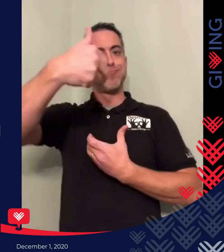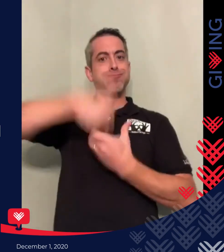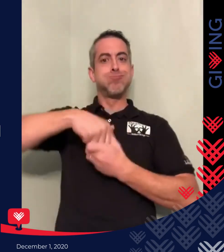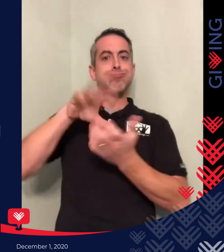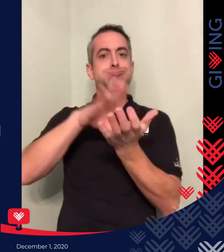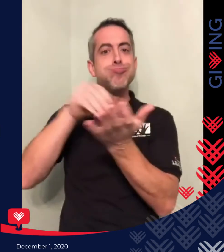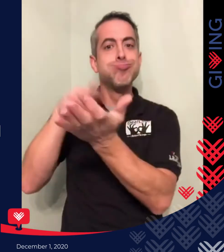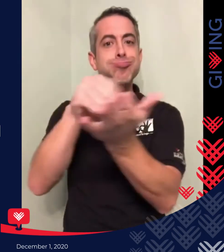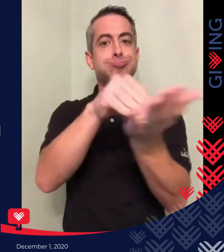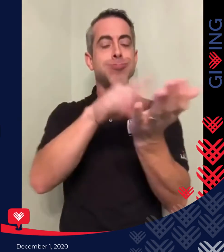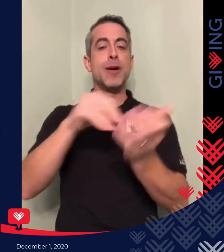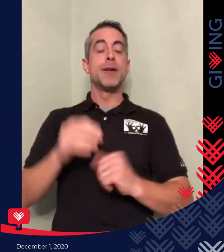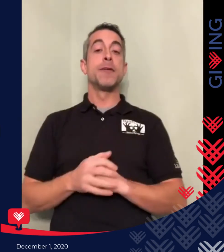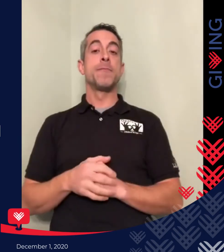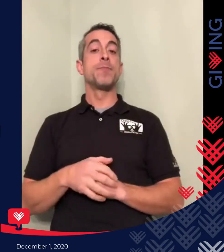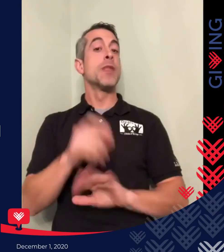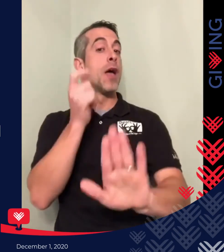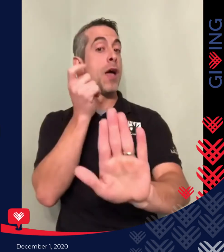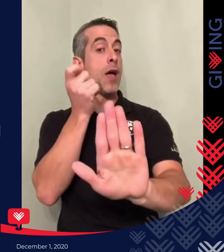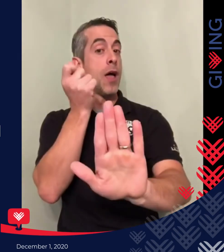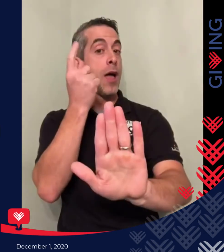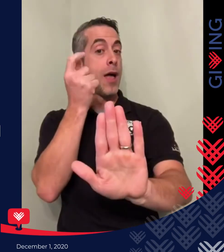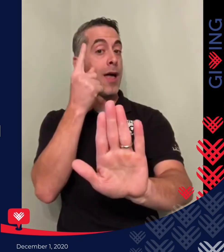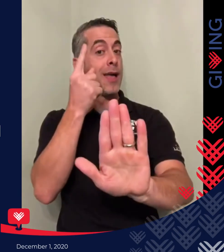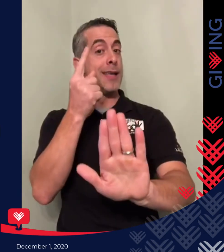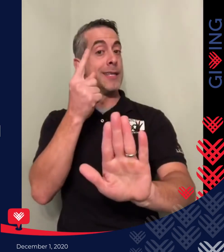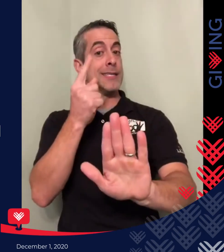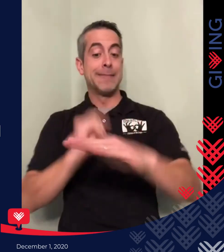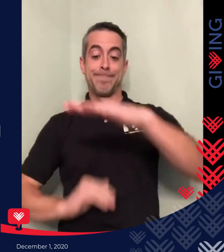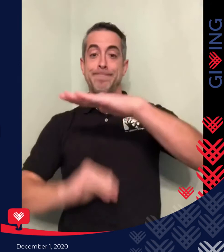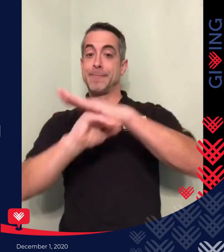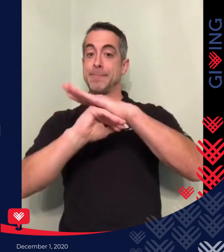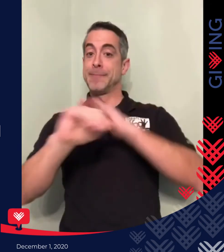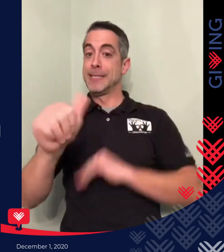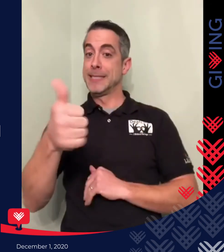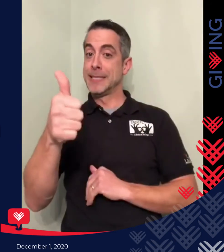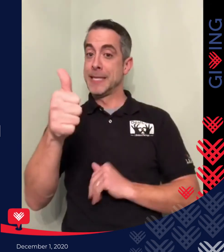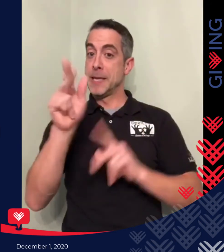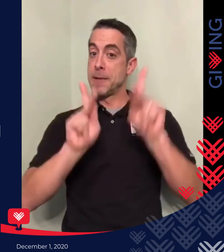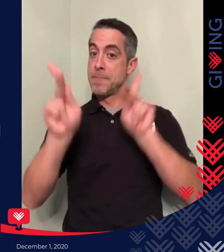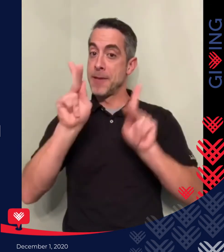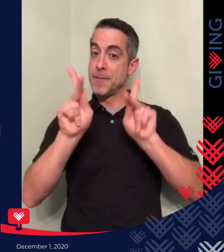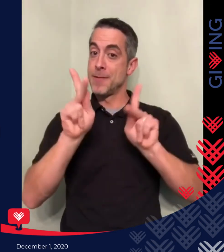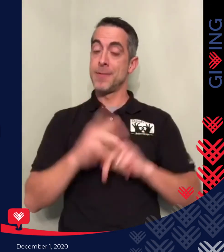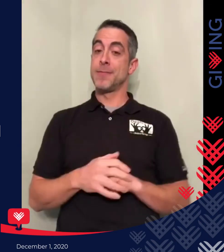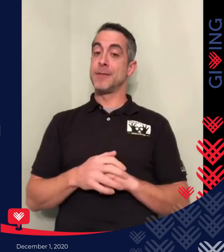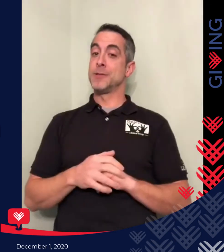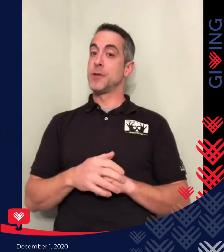culture. I am looking forward to you joining me for these classes. Now remember, this is